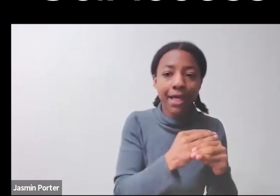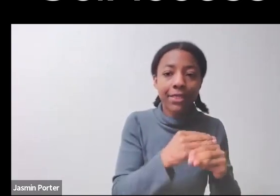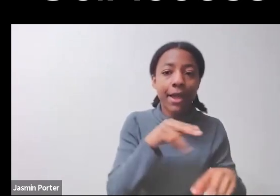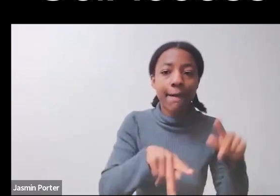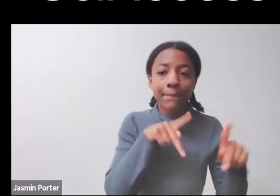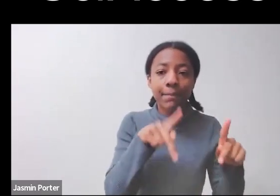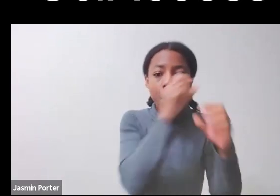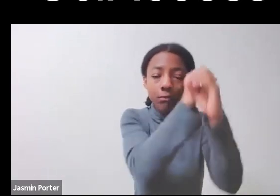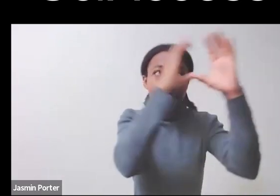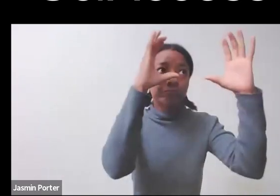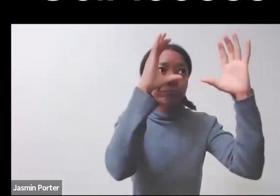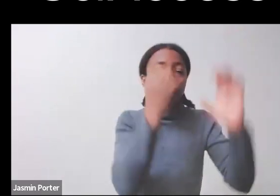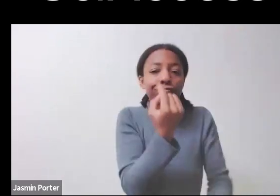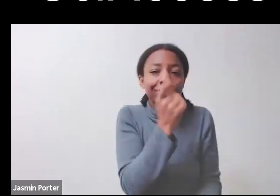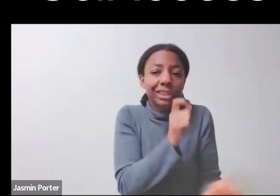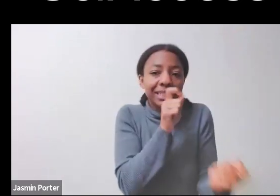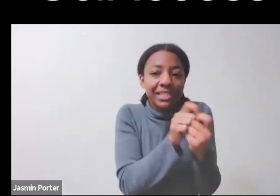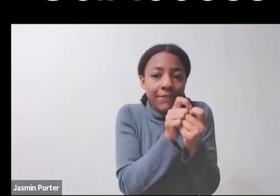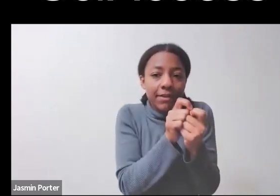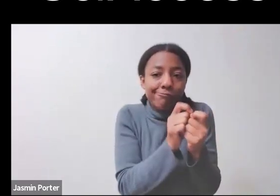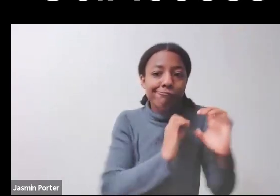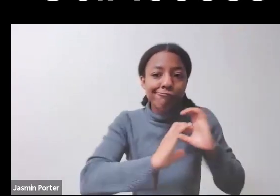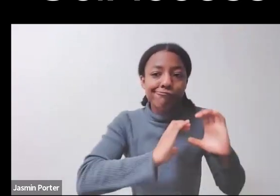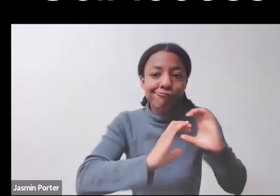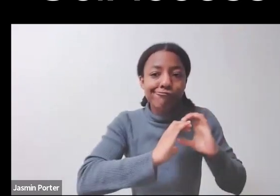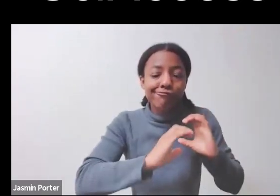of the disability community, which is one of the things that we've been working on.